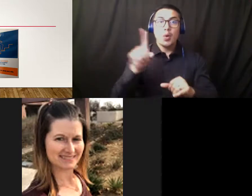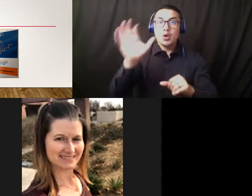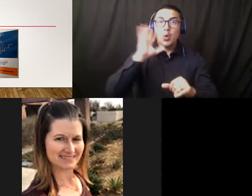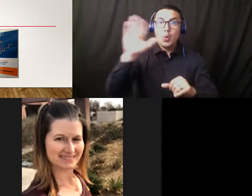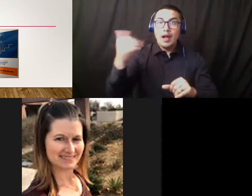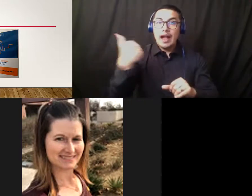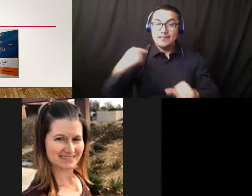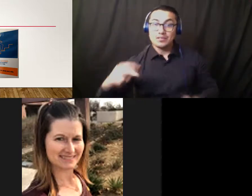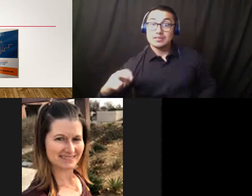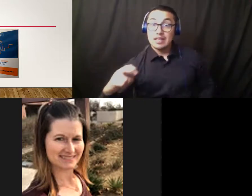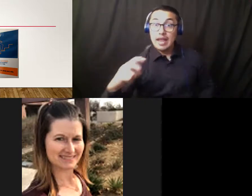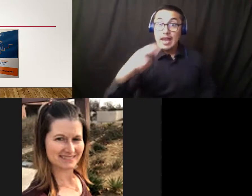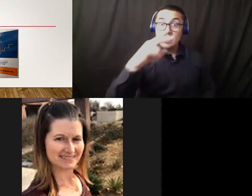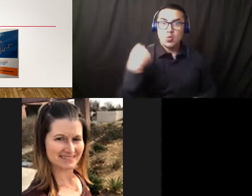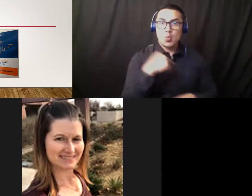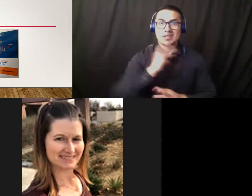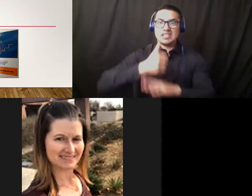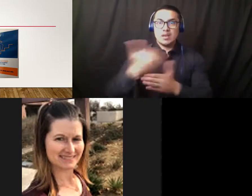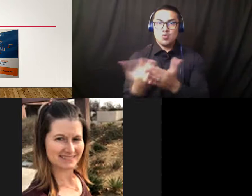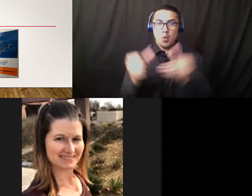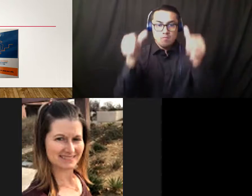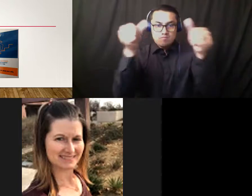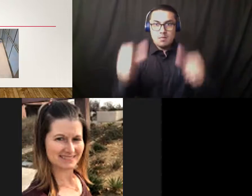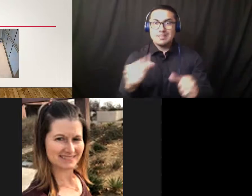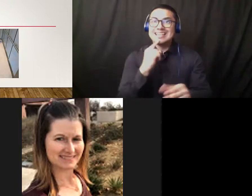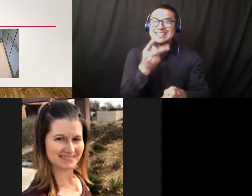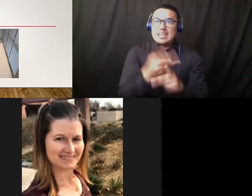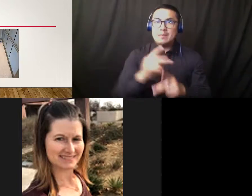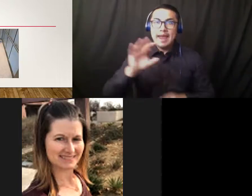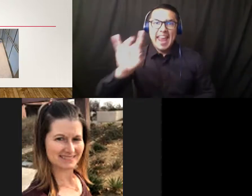between them and the person ahead of them and the person behind him. [clearing throat ]